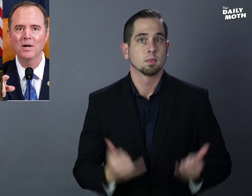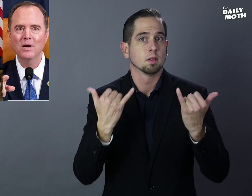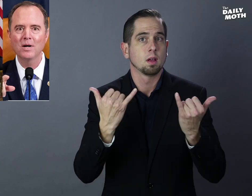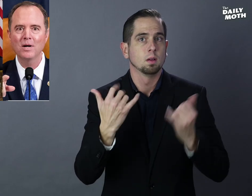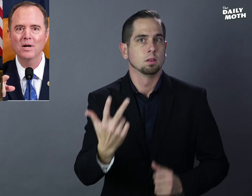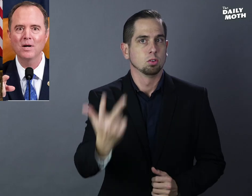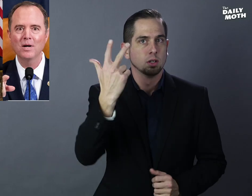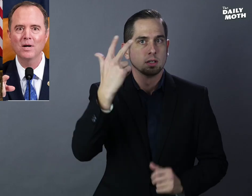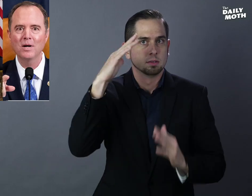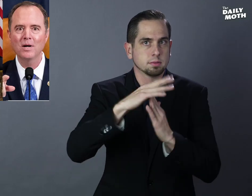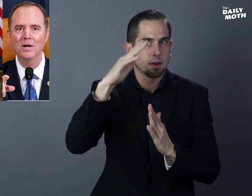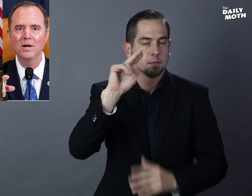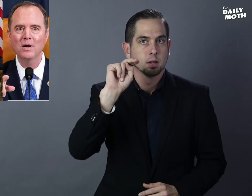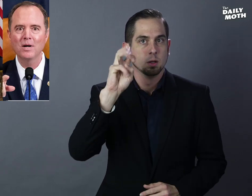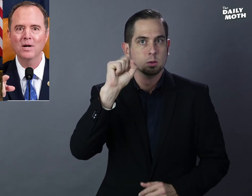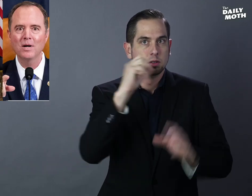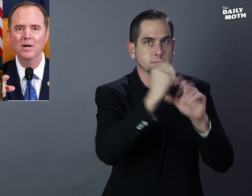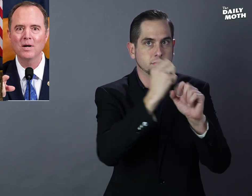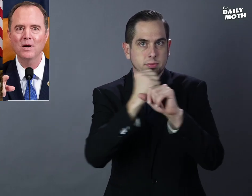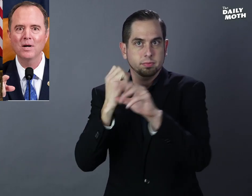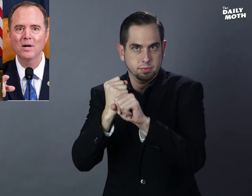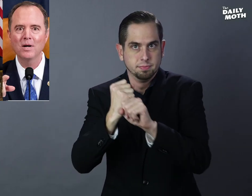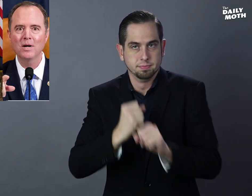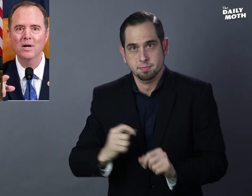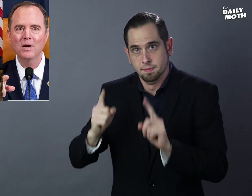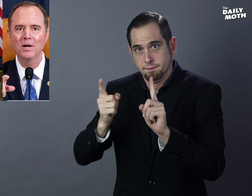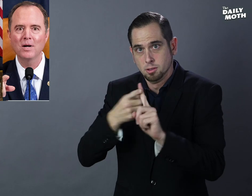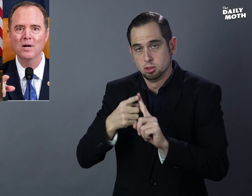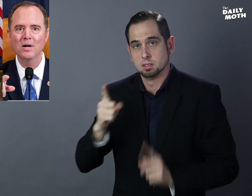Here are three top news briefs. The first -